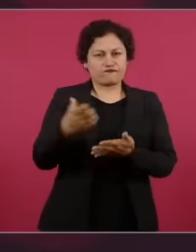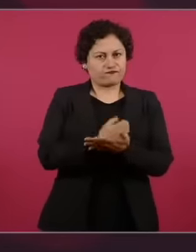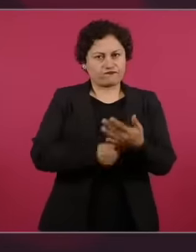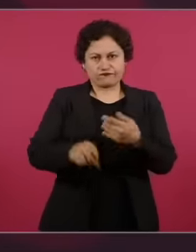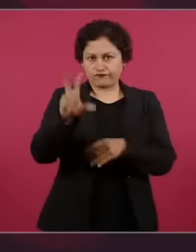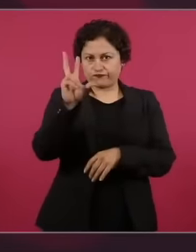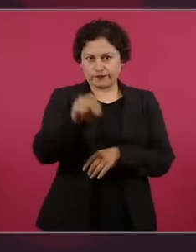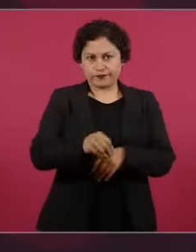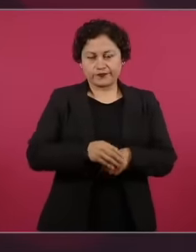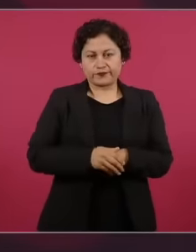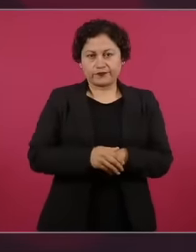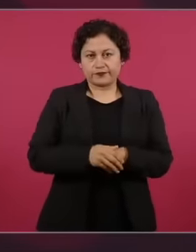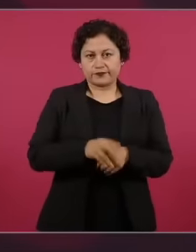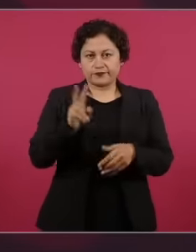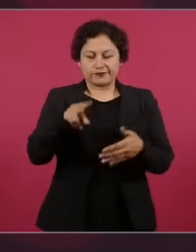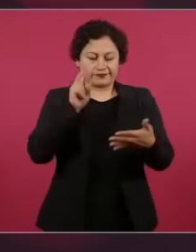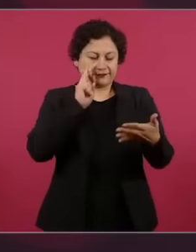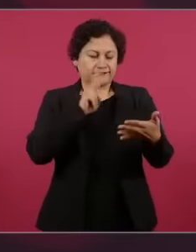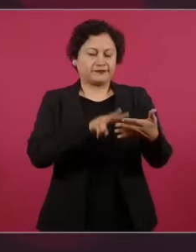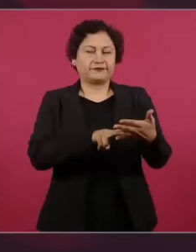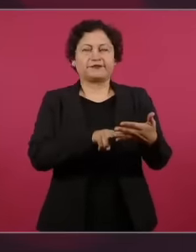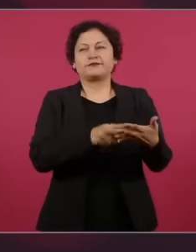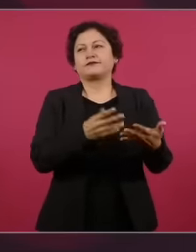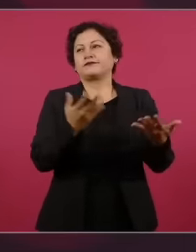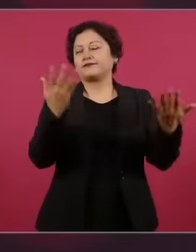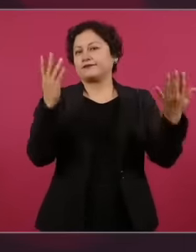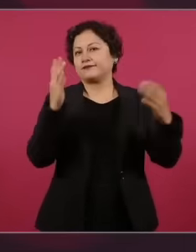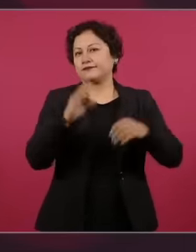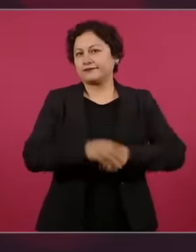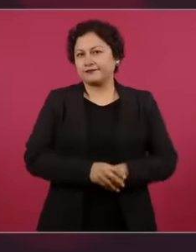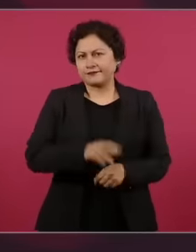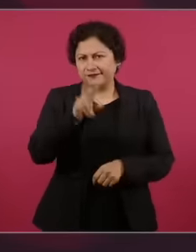didn't win